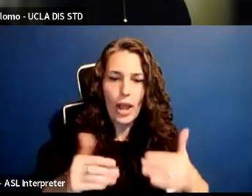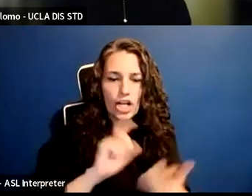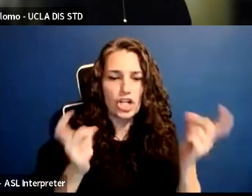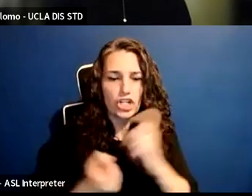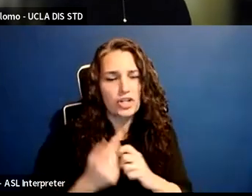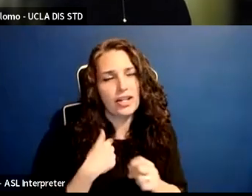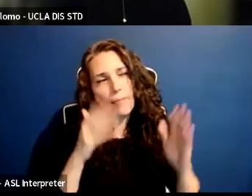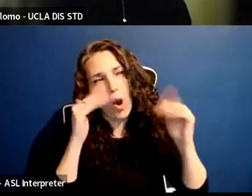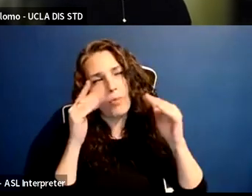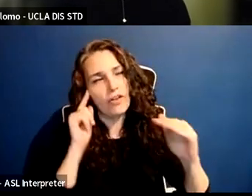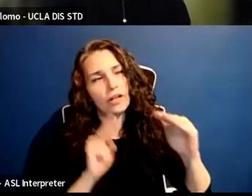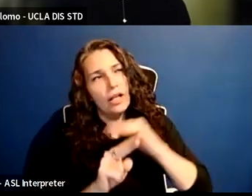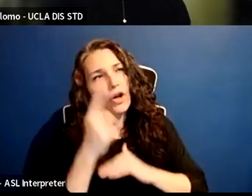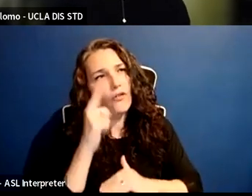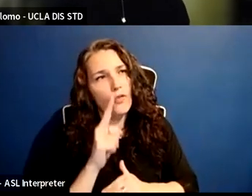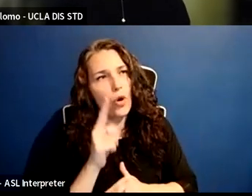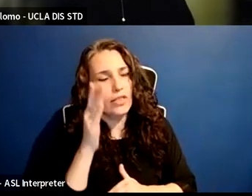And I'm so grateful that you all joined us tonight.